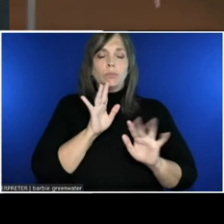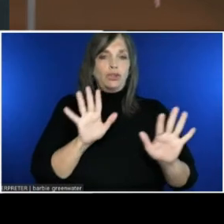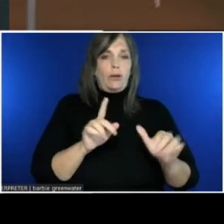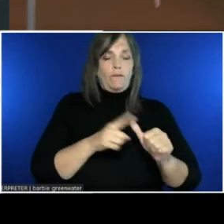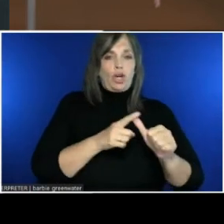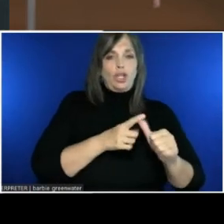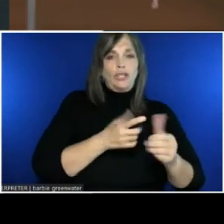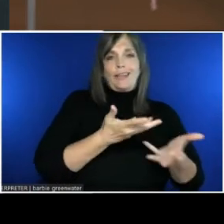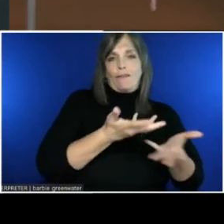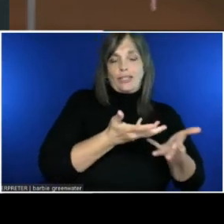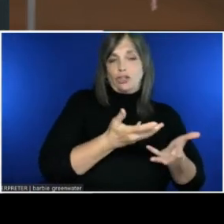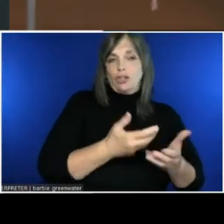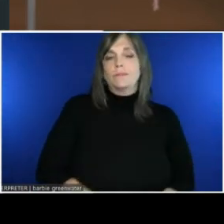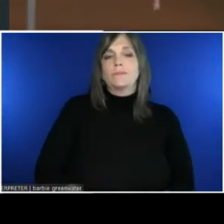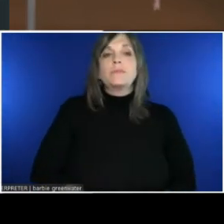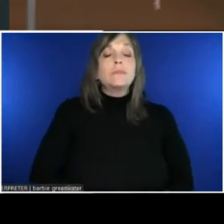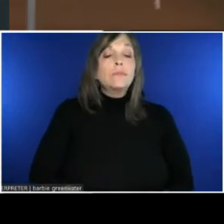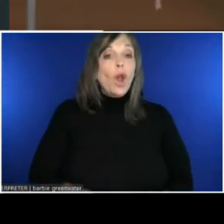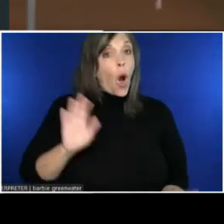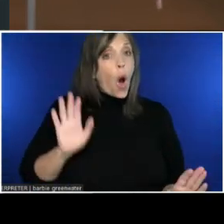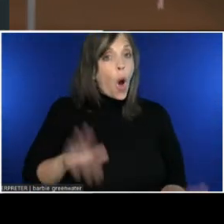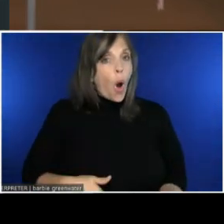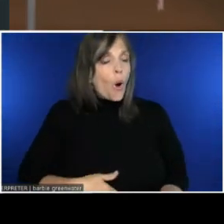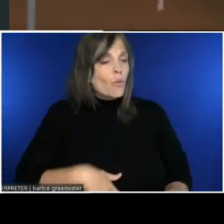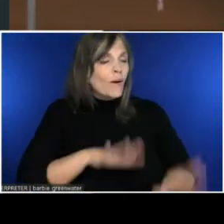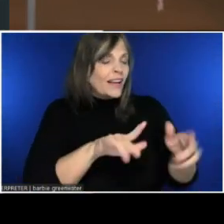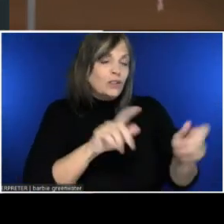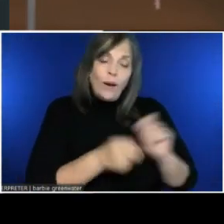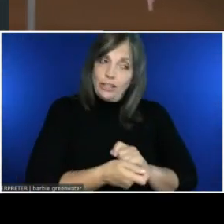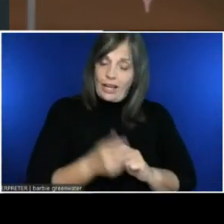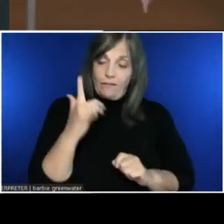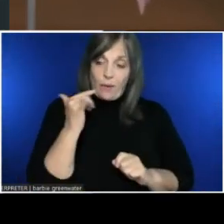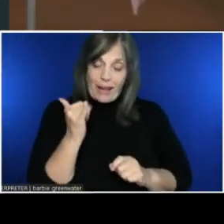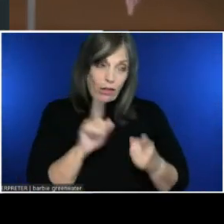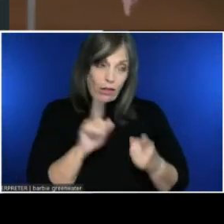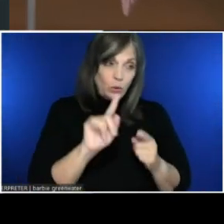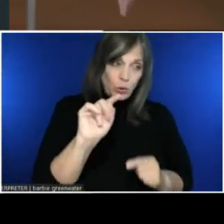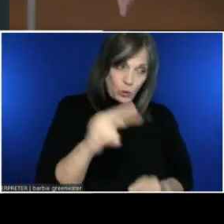Oh, well, that's quite a change from California to Utah.